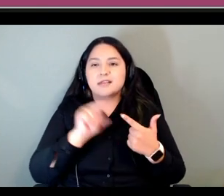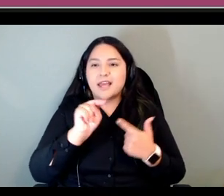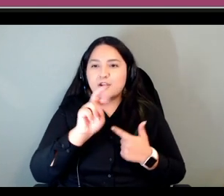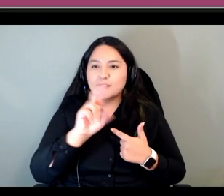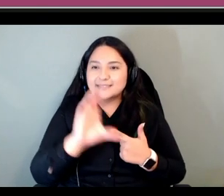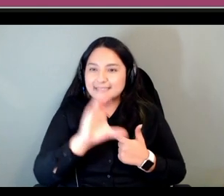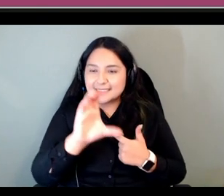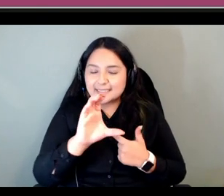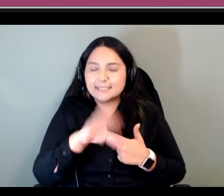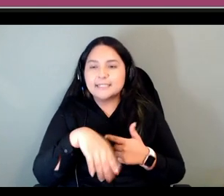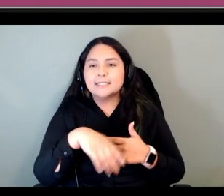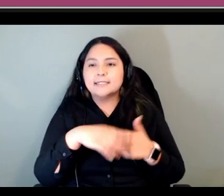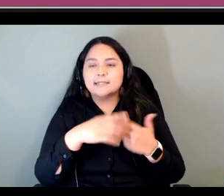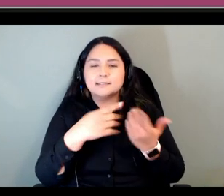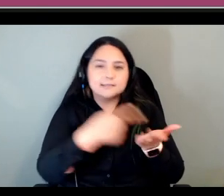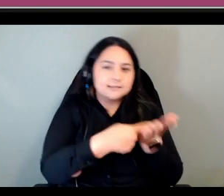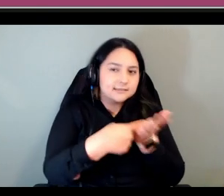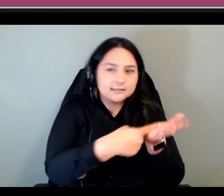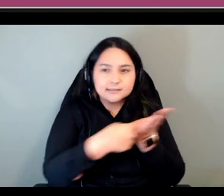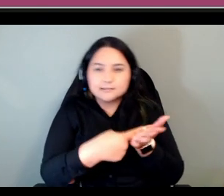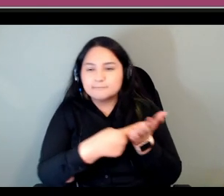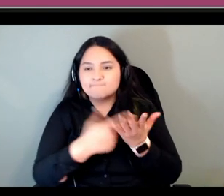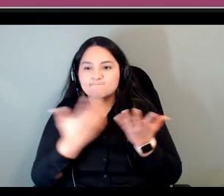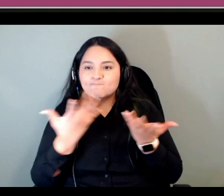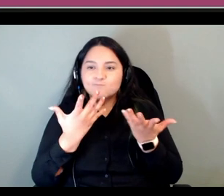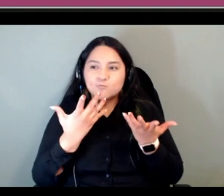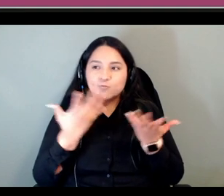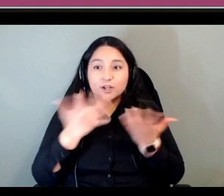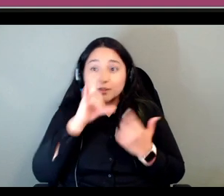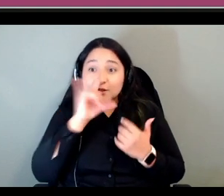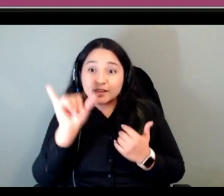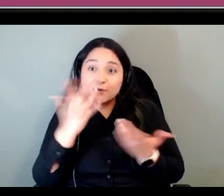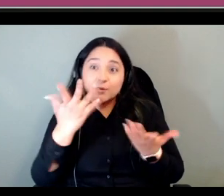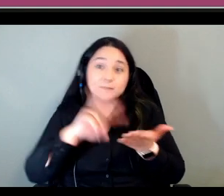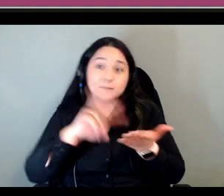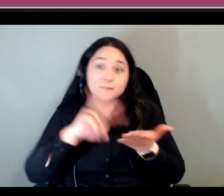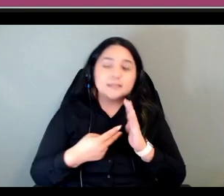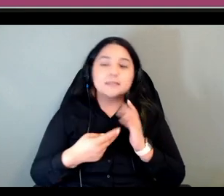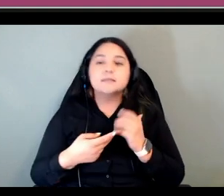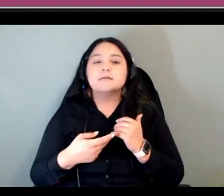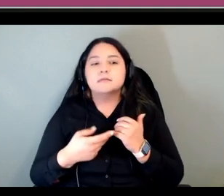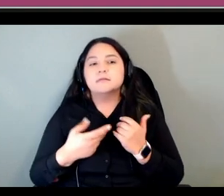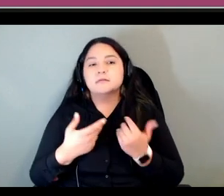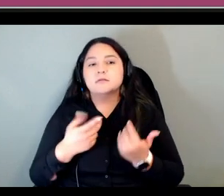about you know what that all means what it would look like um and so basically in the